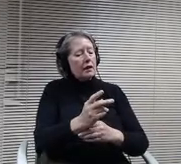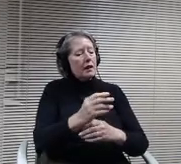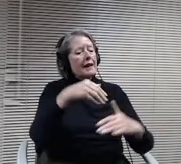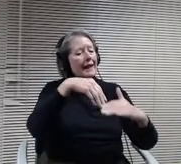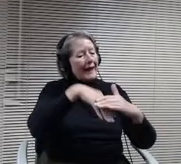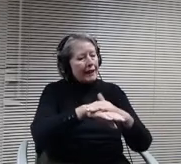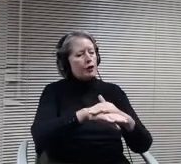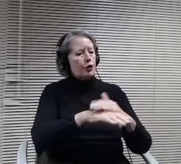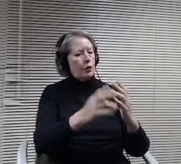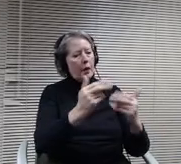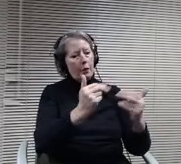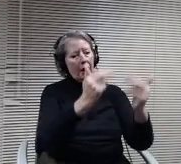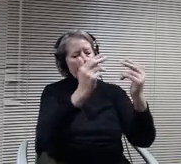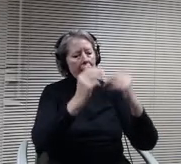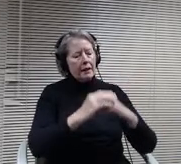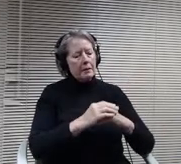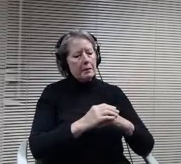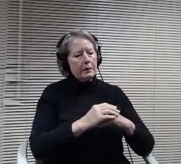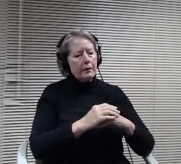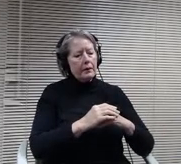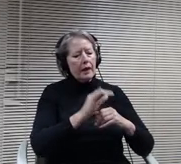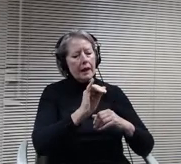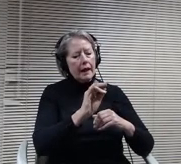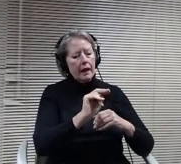OK, any other questions?